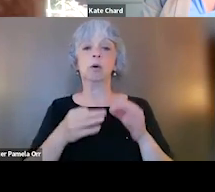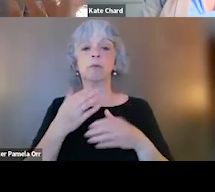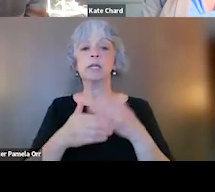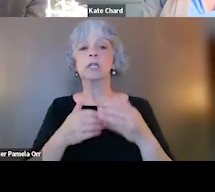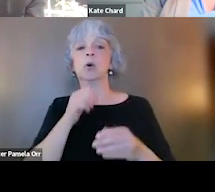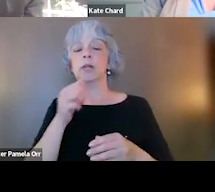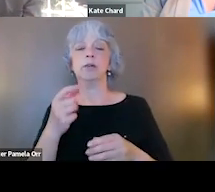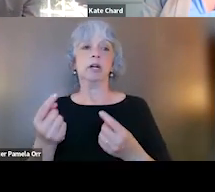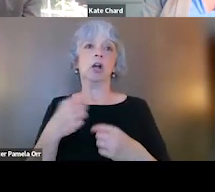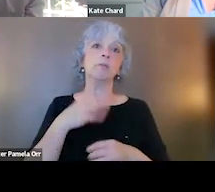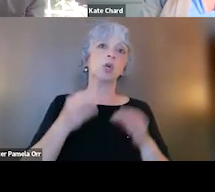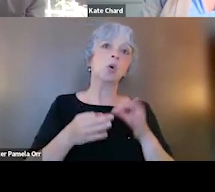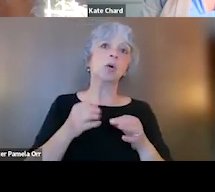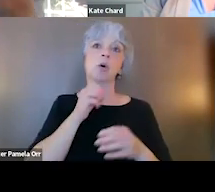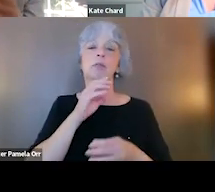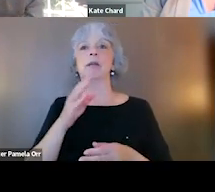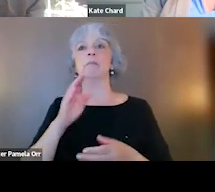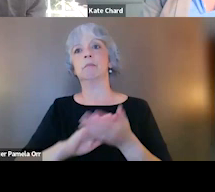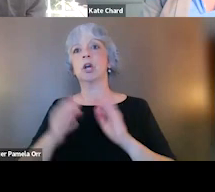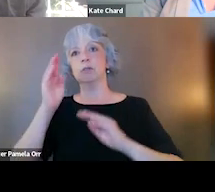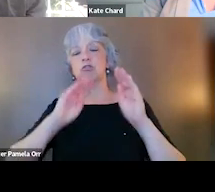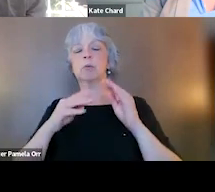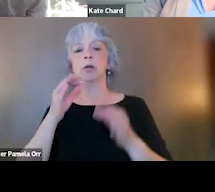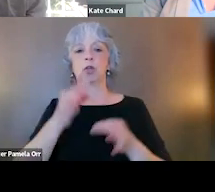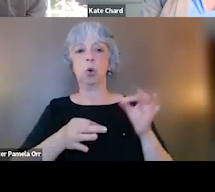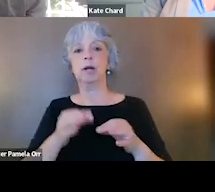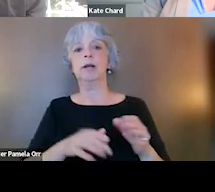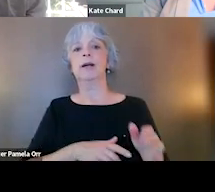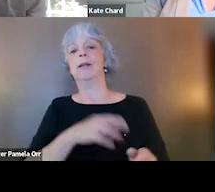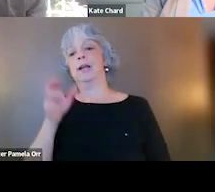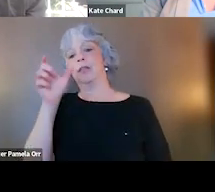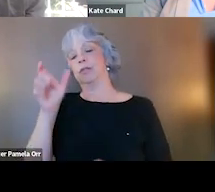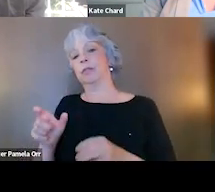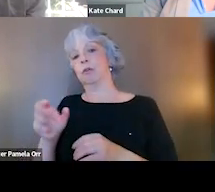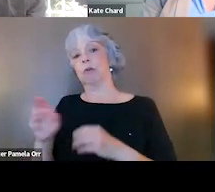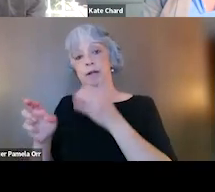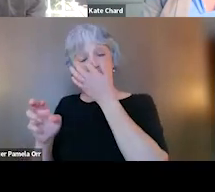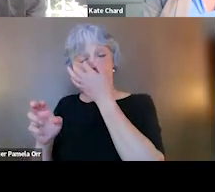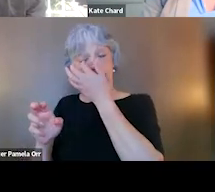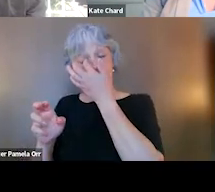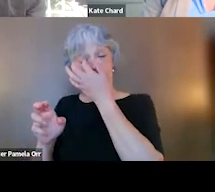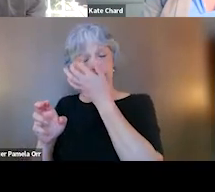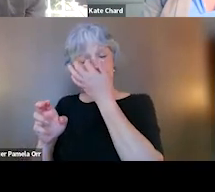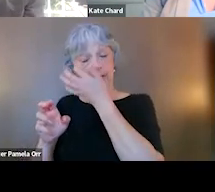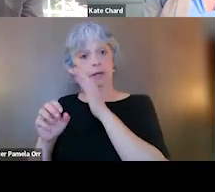what maybe led them to get in trouble. And then the column on the right describes how these might map onto symptoms of PTSD and trauma exposure.